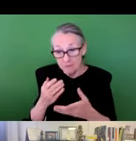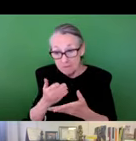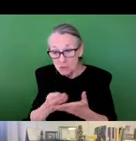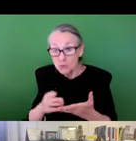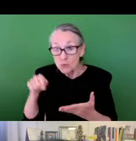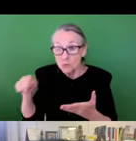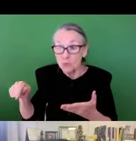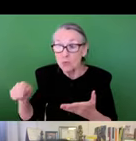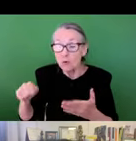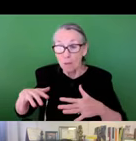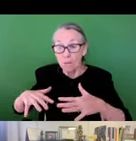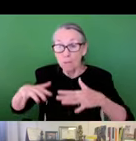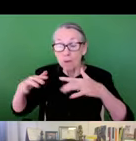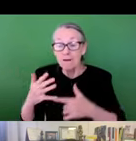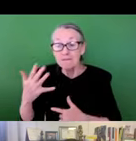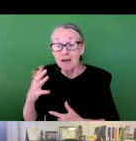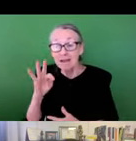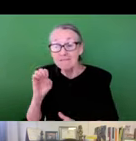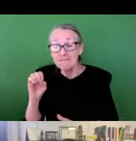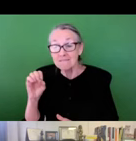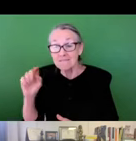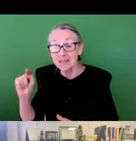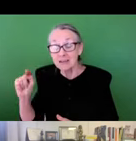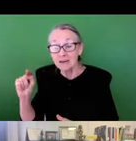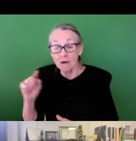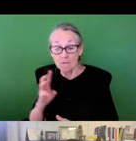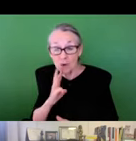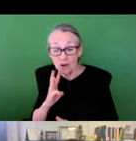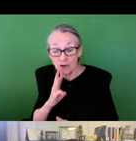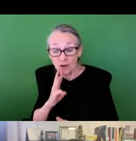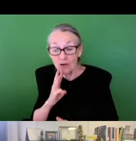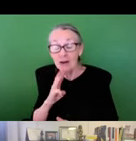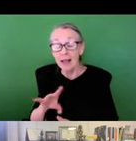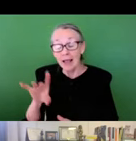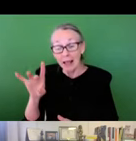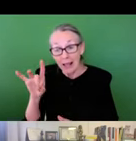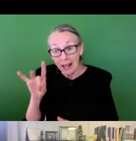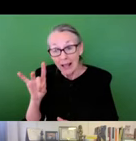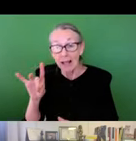In 2019 nearly 4 inches of rain fell, a months worth in just one hour. Some roads took on